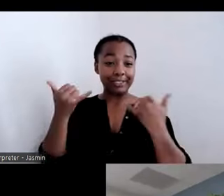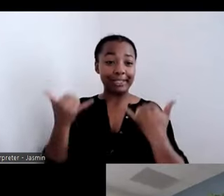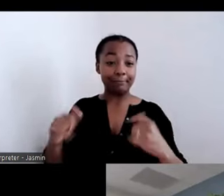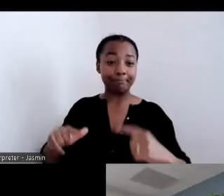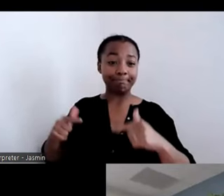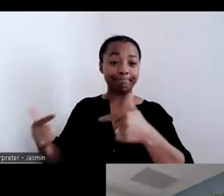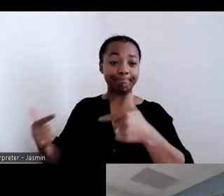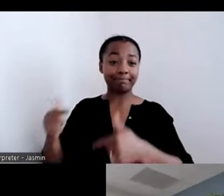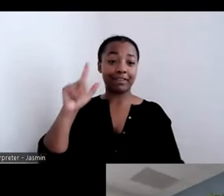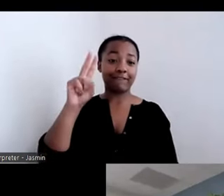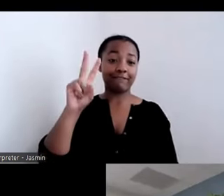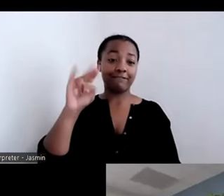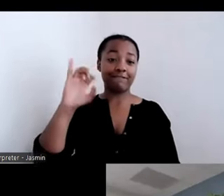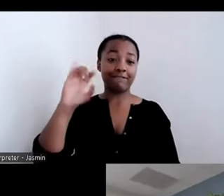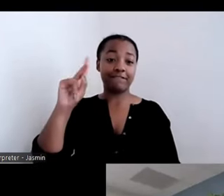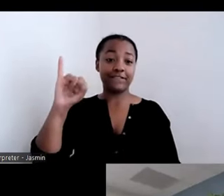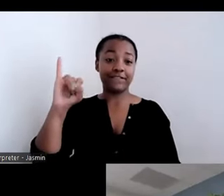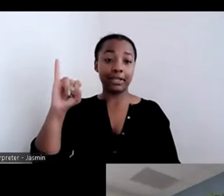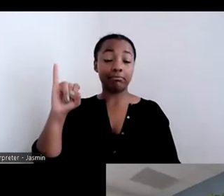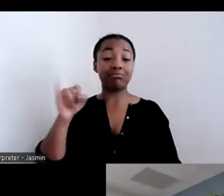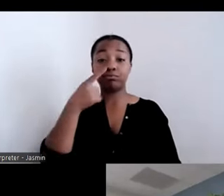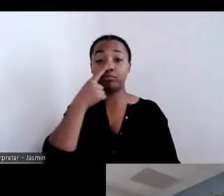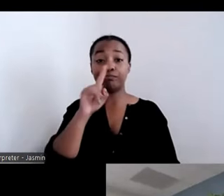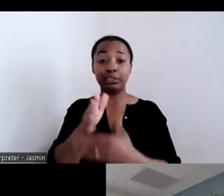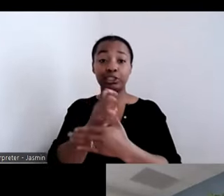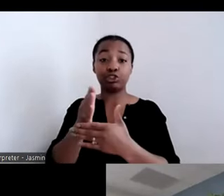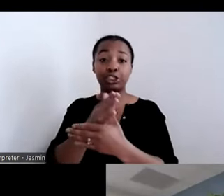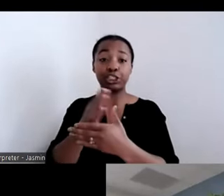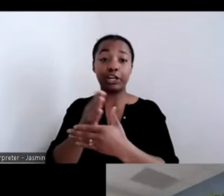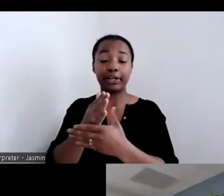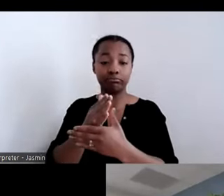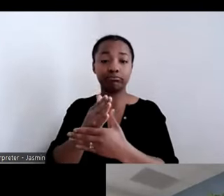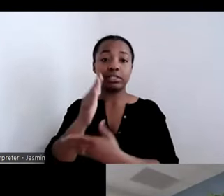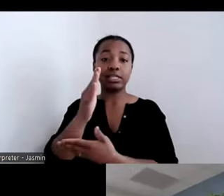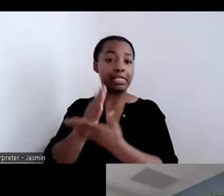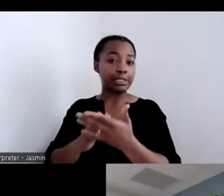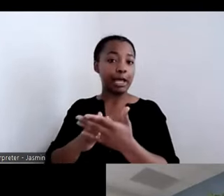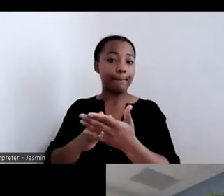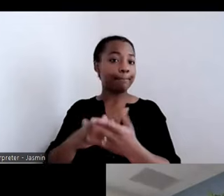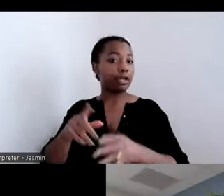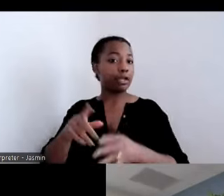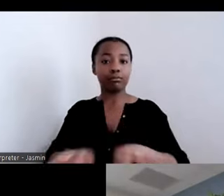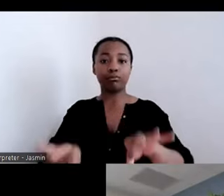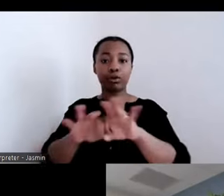highlights that your center, what you have done with the center to empower people